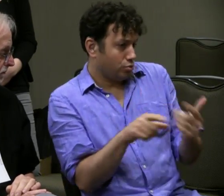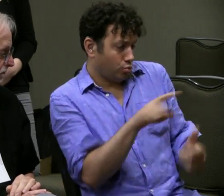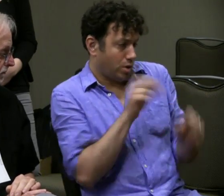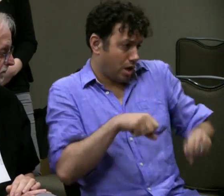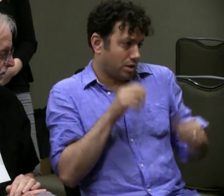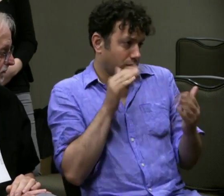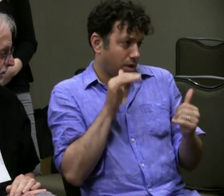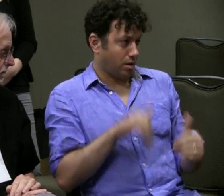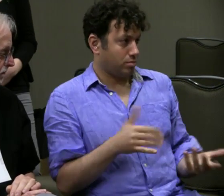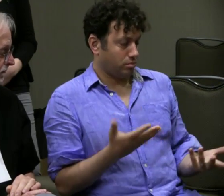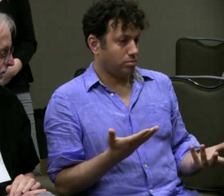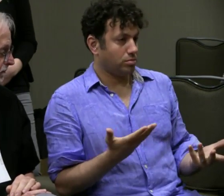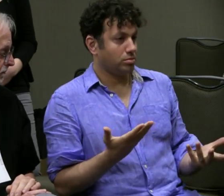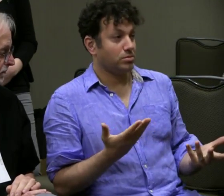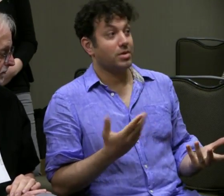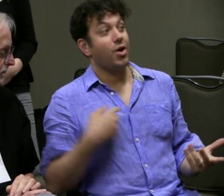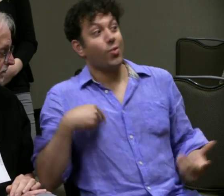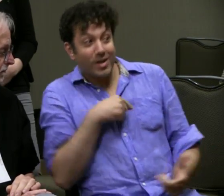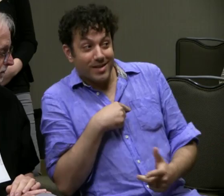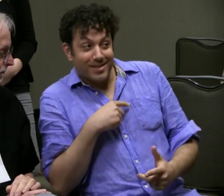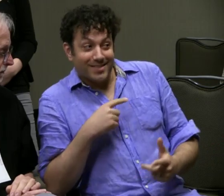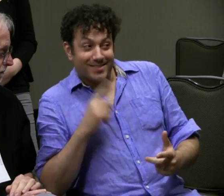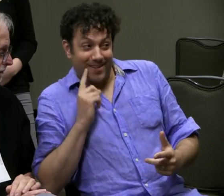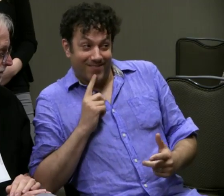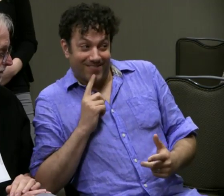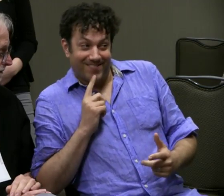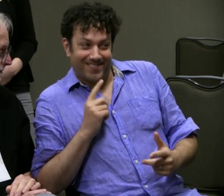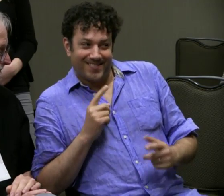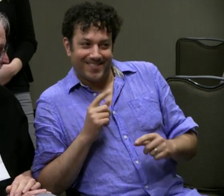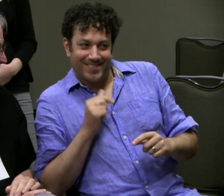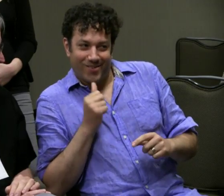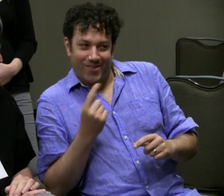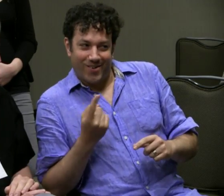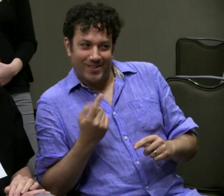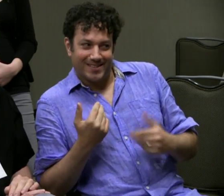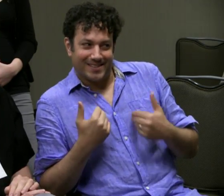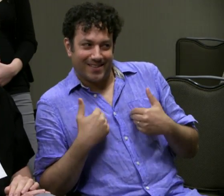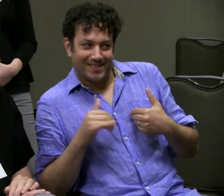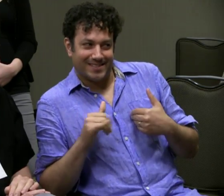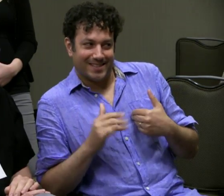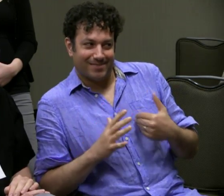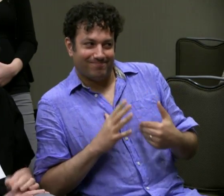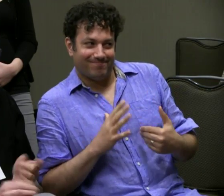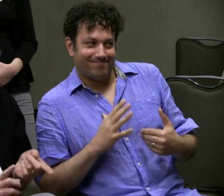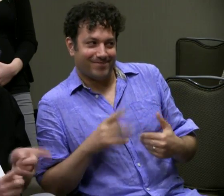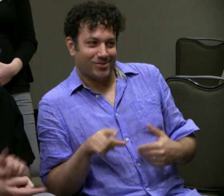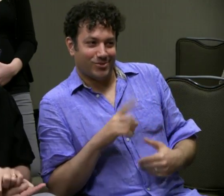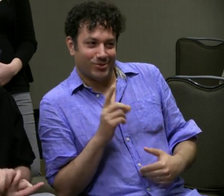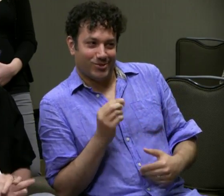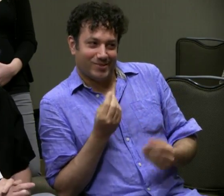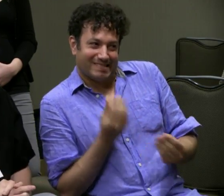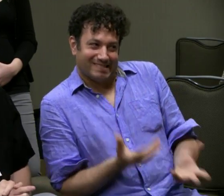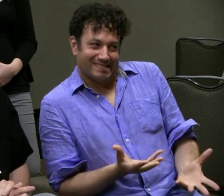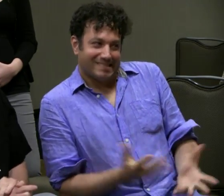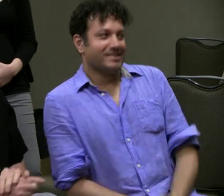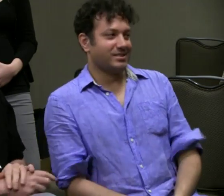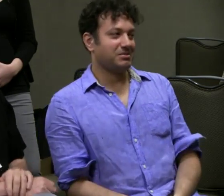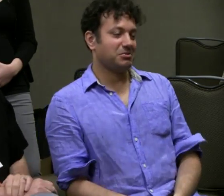and you will have access as a hearing person. We, on the other hand, as deaf patrons don't always have the same luxury.